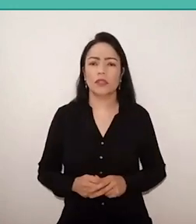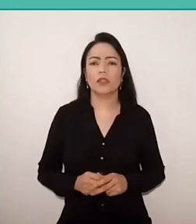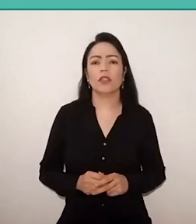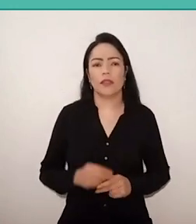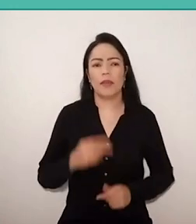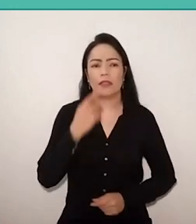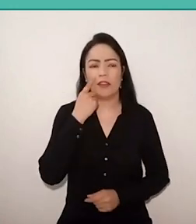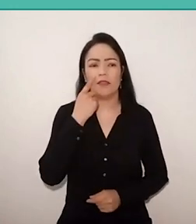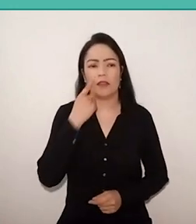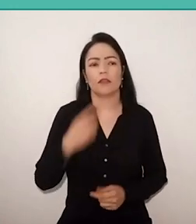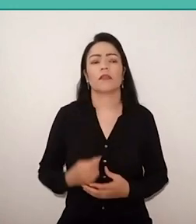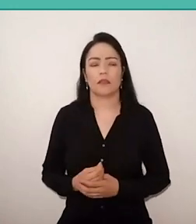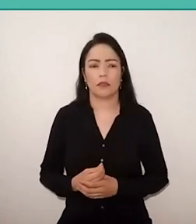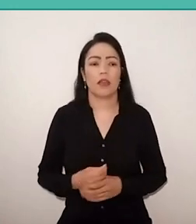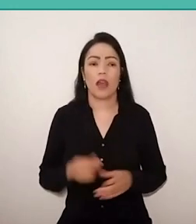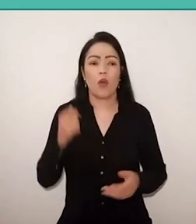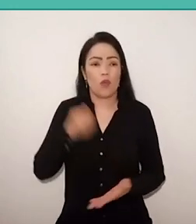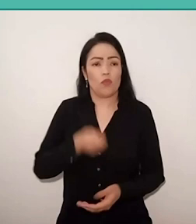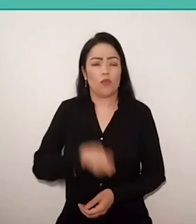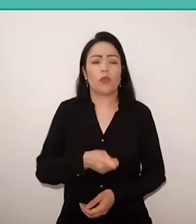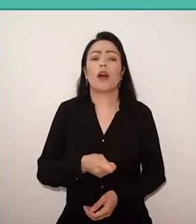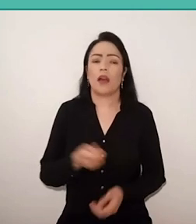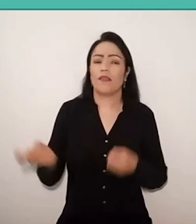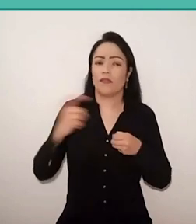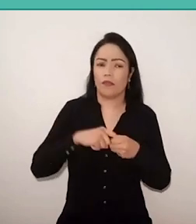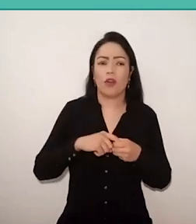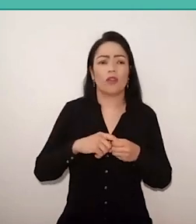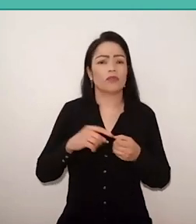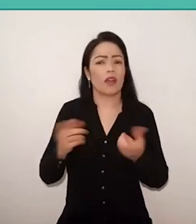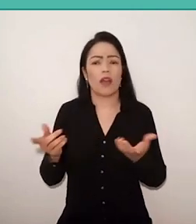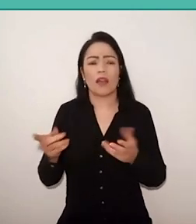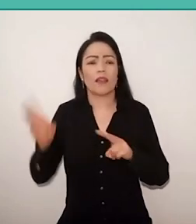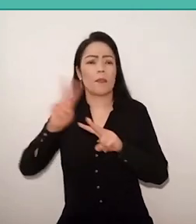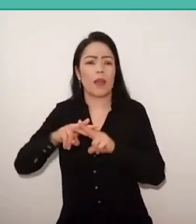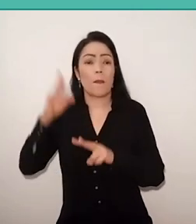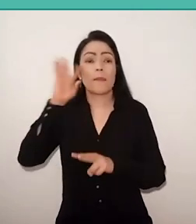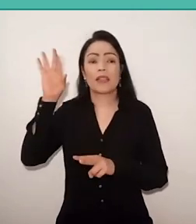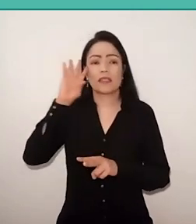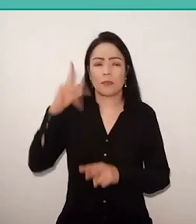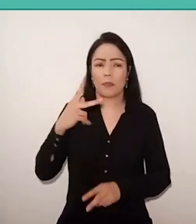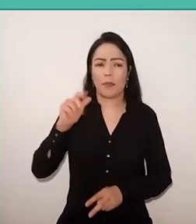so that the dictators don't come back to exile the thought of Paulo Freire, because the thought of Paulo Freire goes